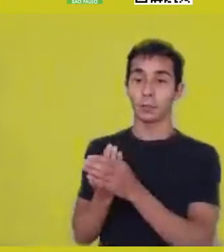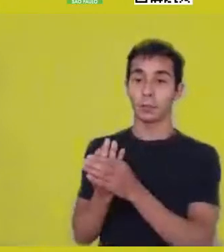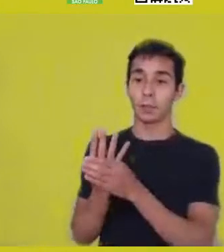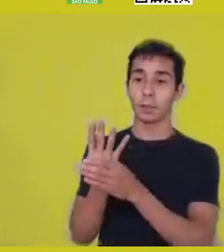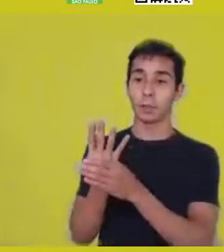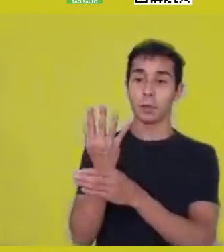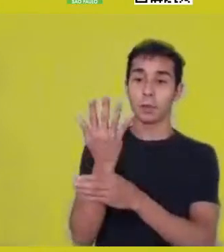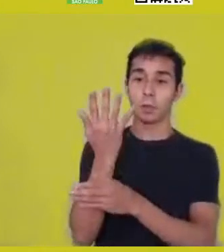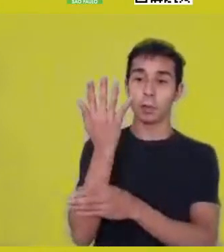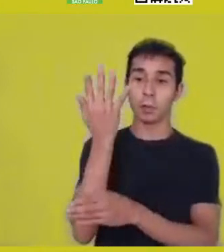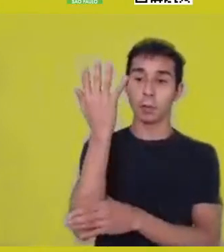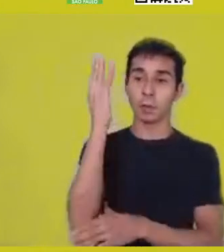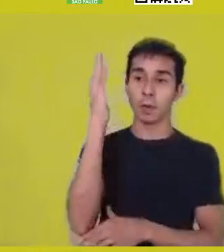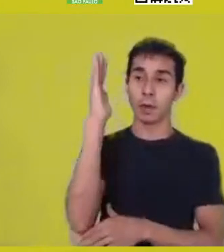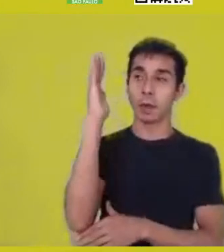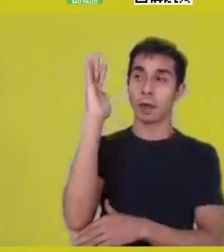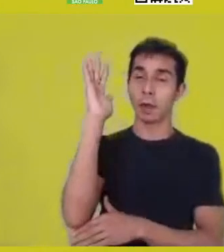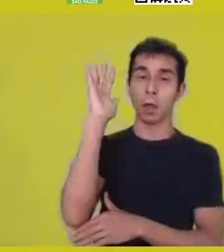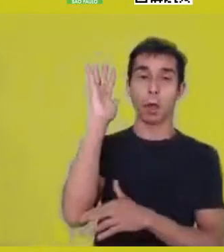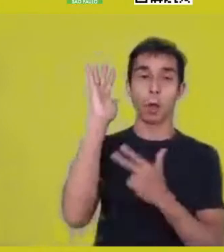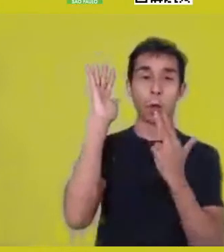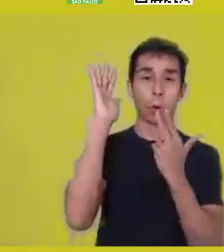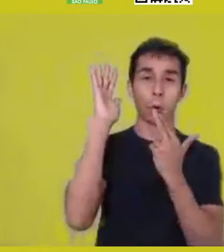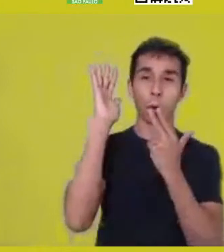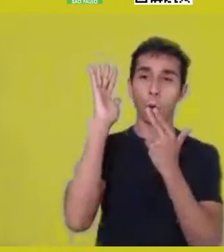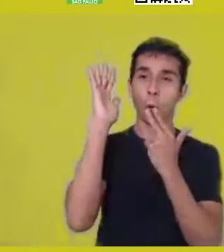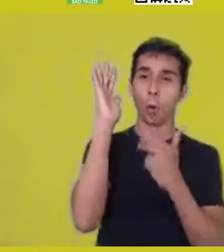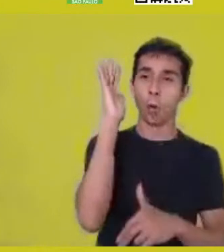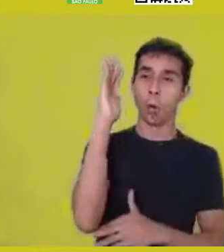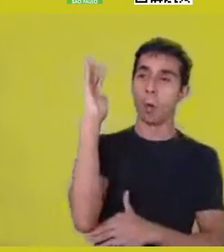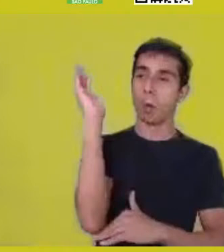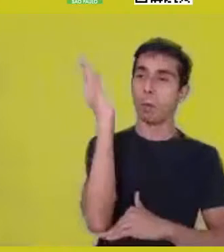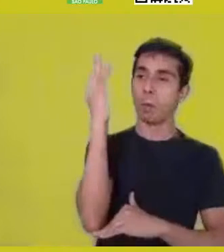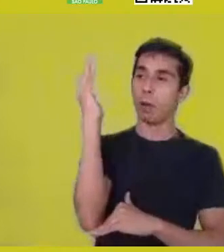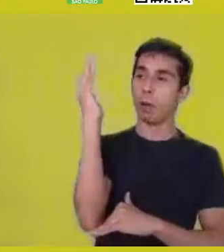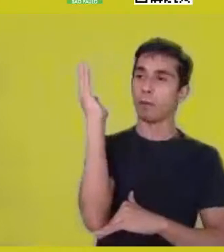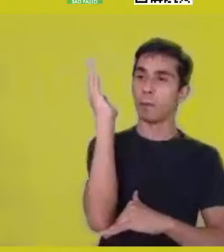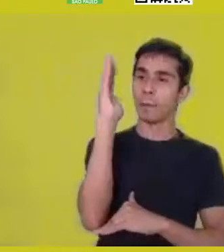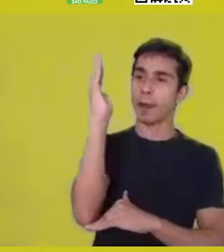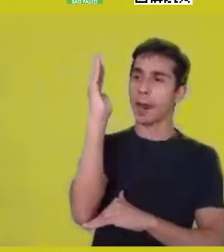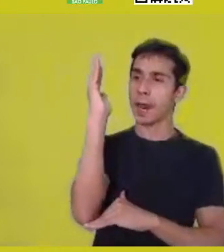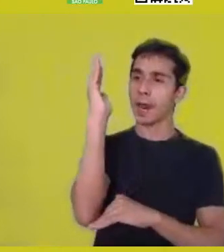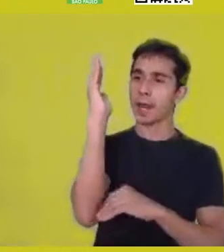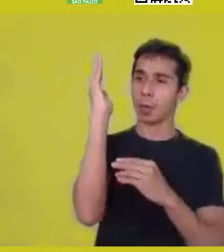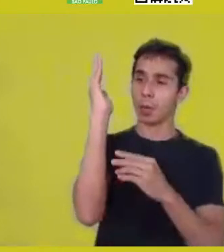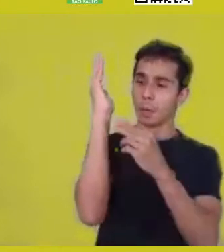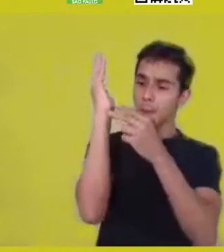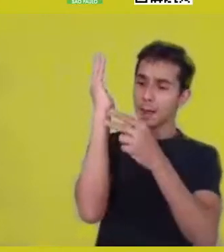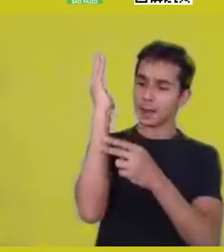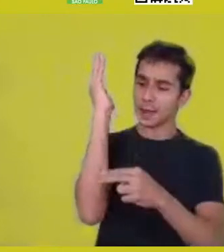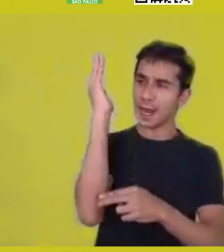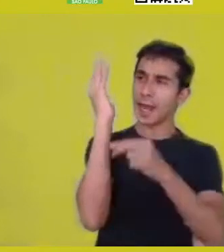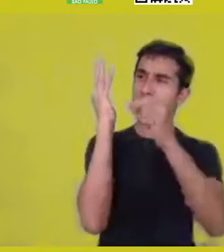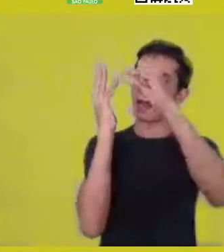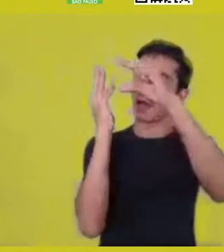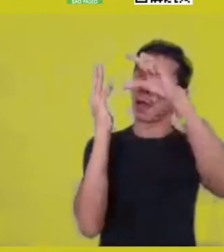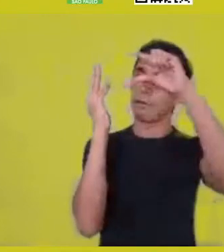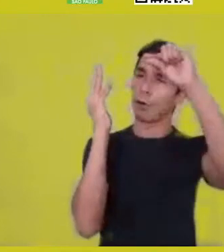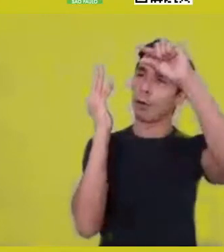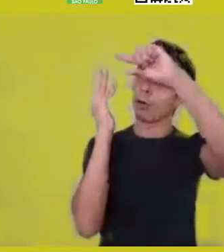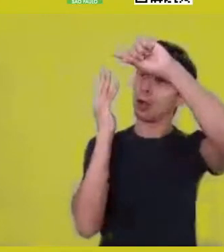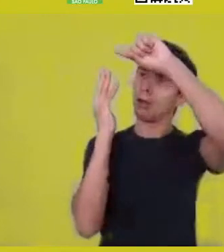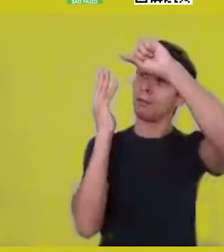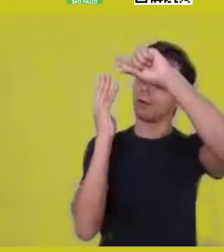has its movements, its textures, its crown, its shapes,